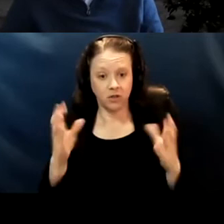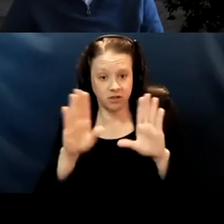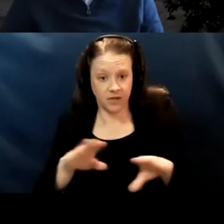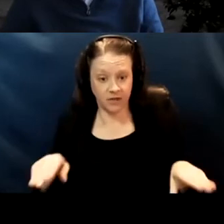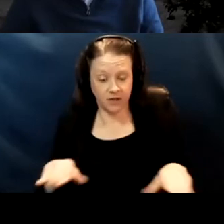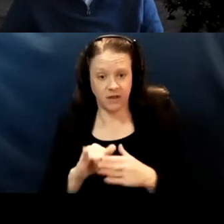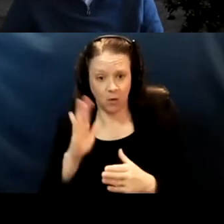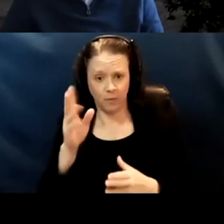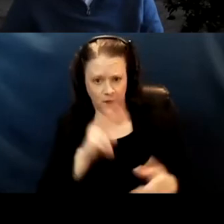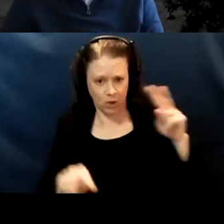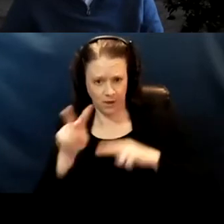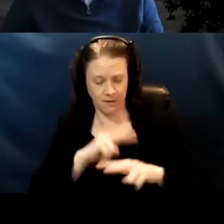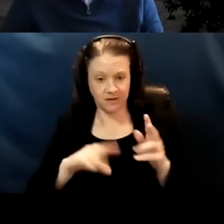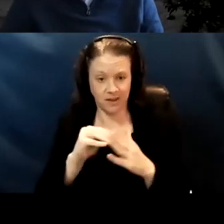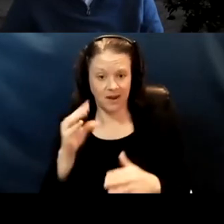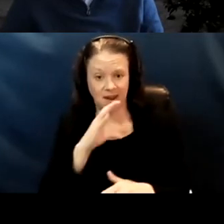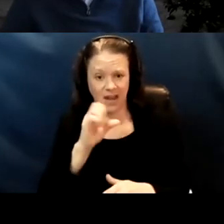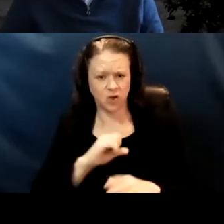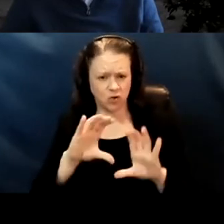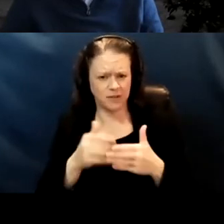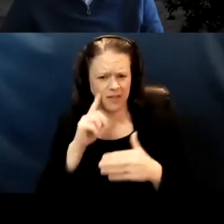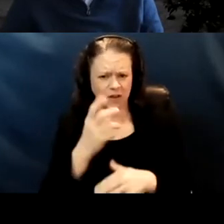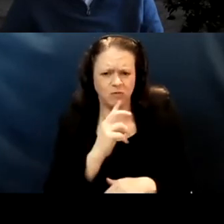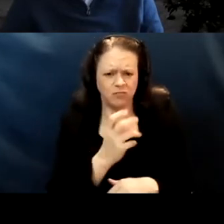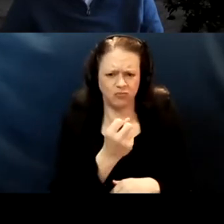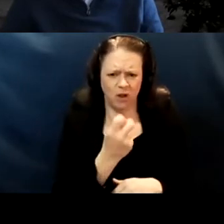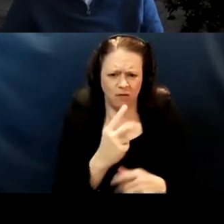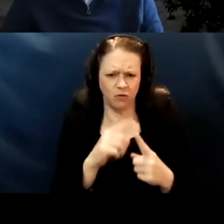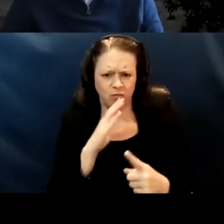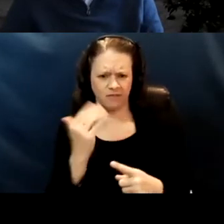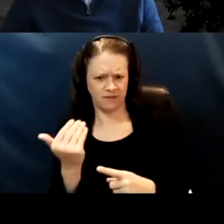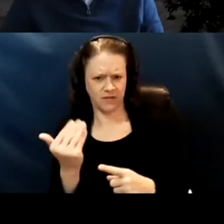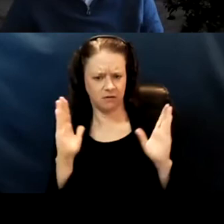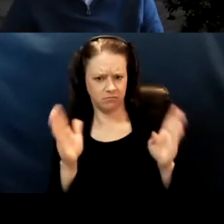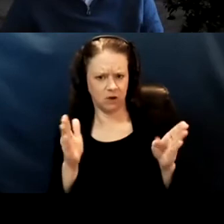at this and yes, in age groups. I think it's 12 to 15 right now. I think the last group they're sort of looking